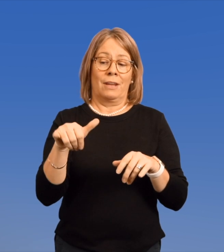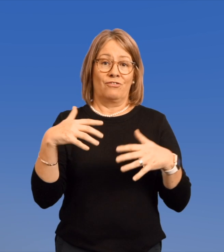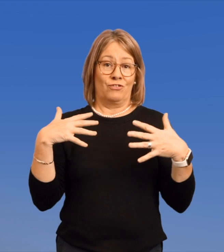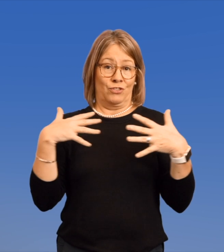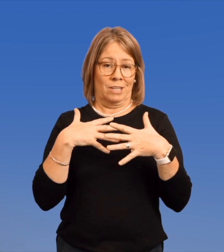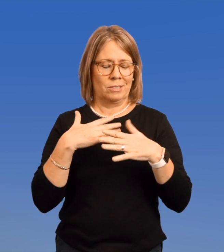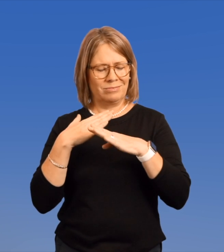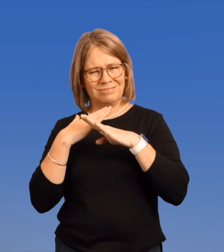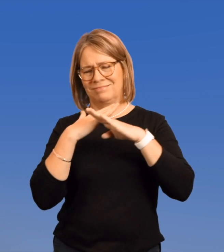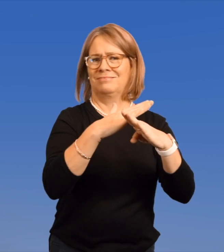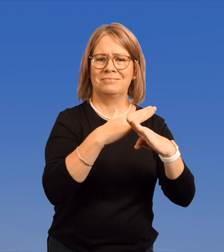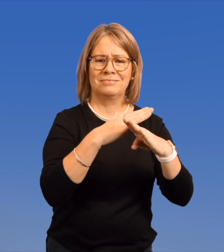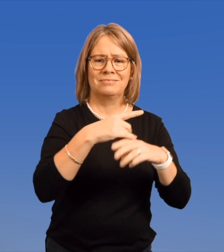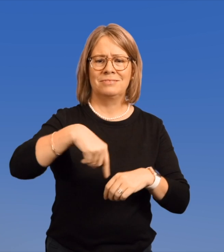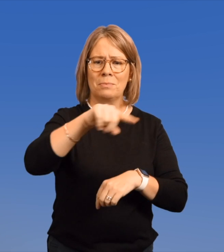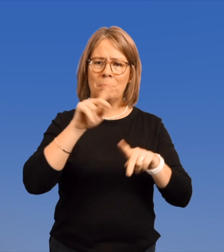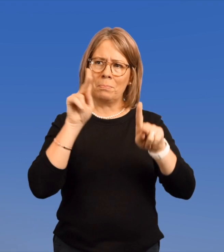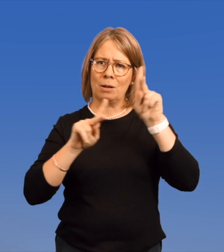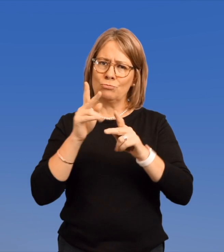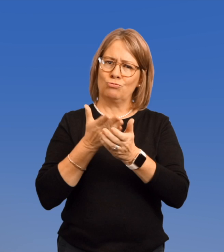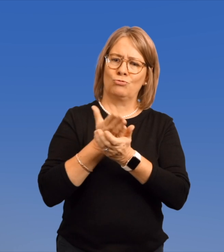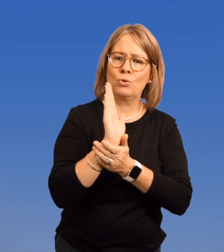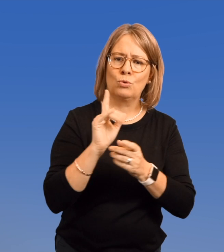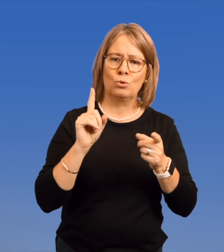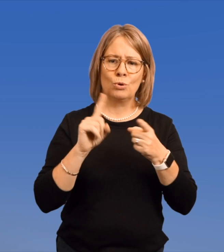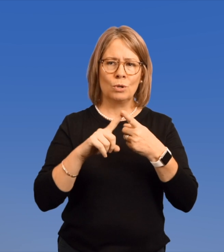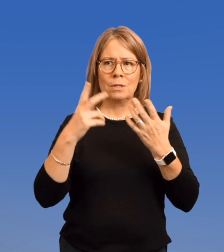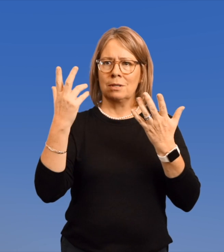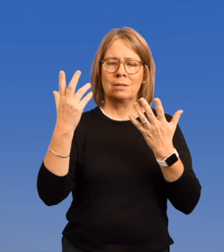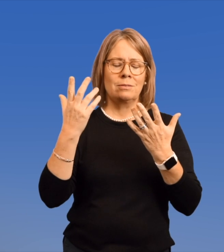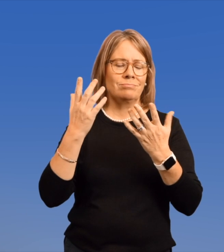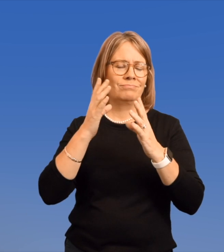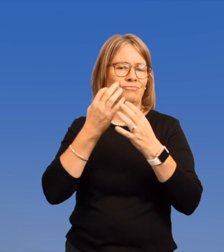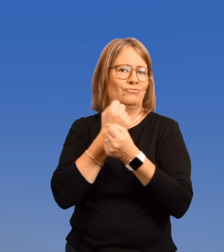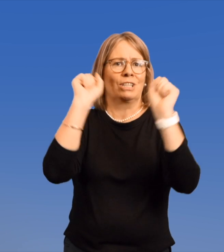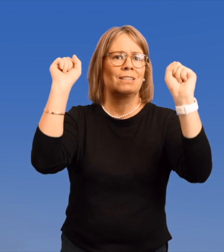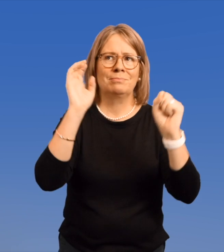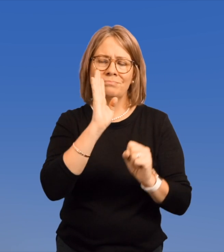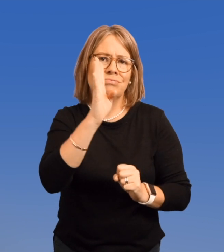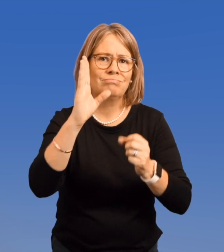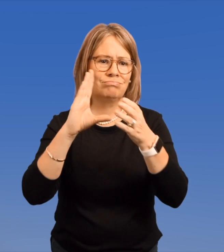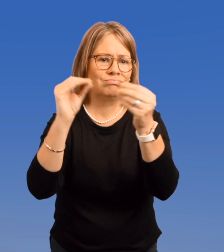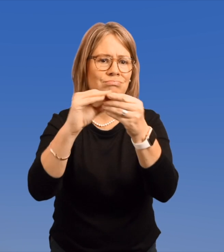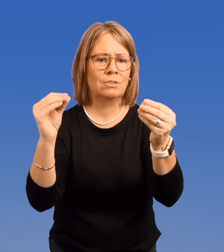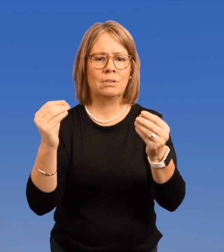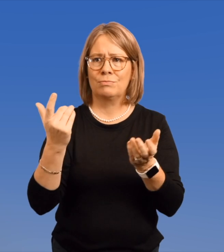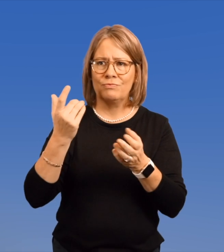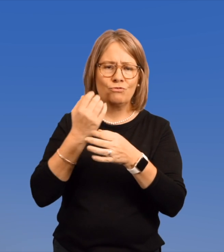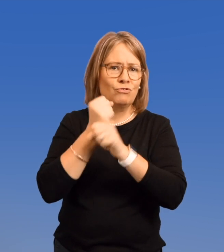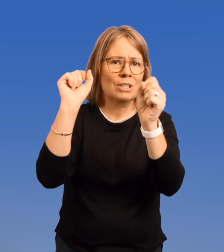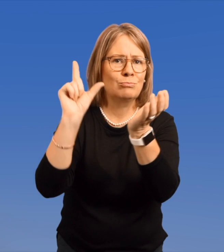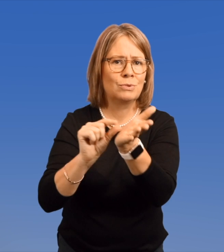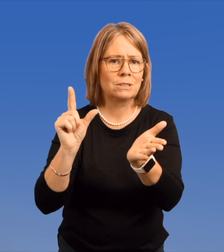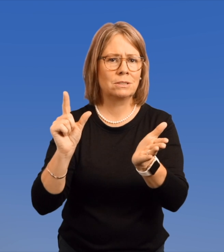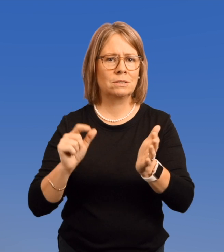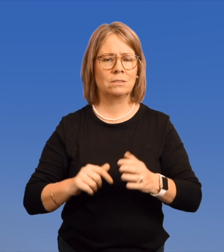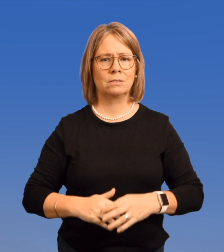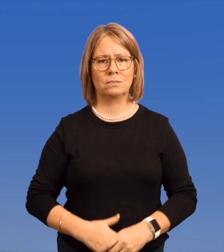That fear placed barriers for citizen's right to free speech and freedom of the press.